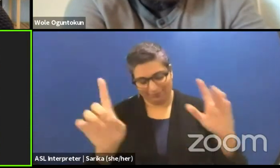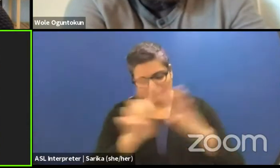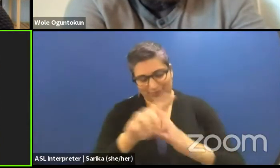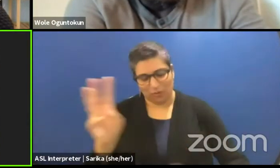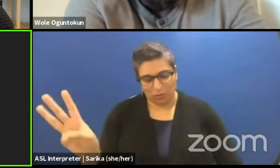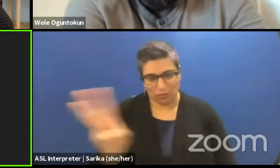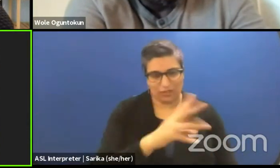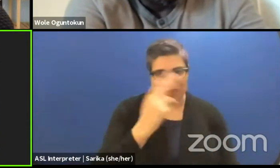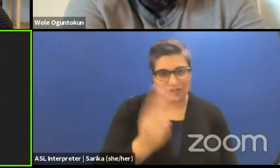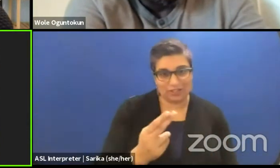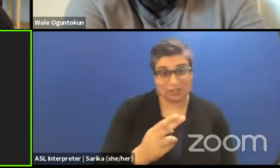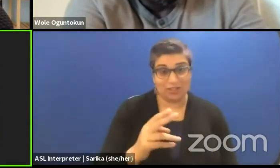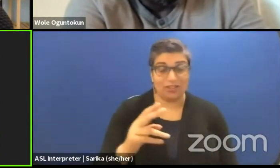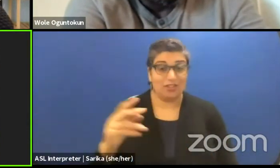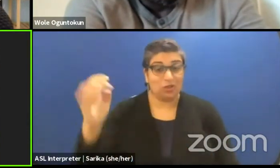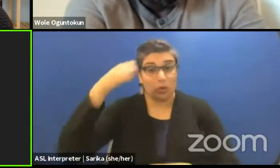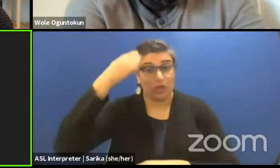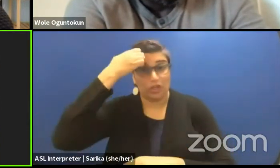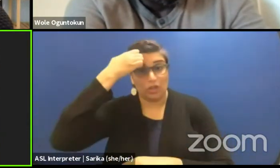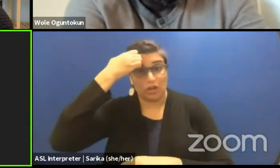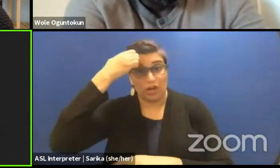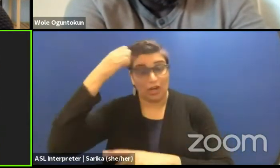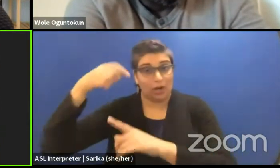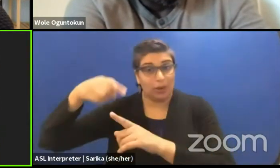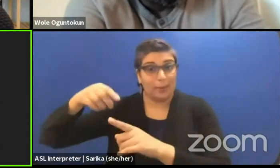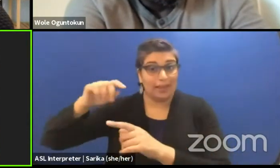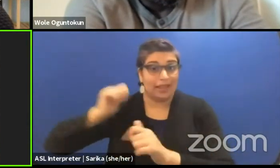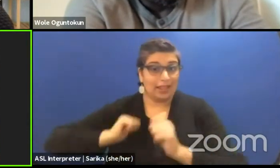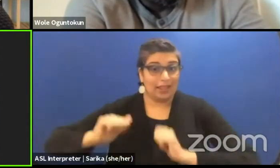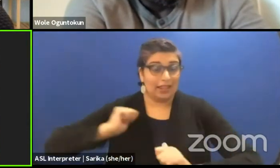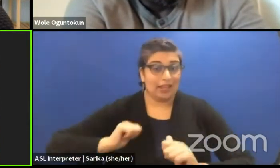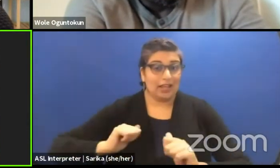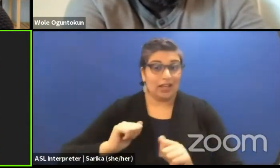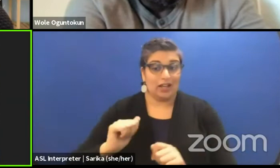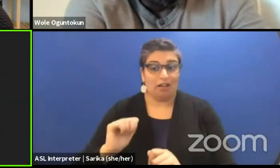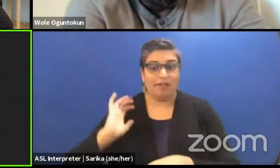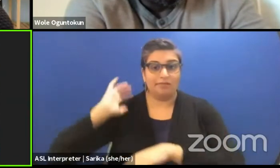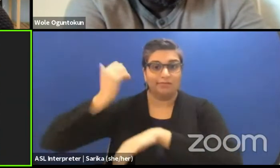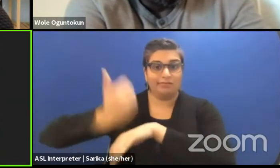theaters, a theater building would have someone who is the dramaturg of that theater